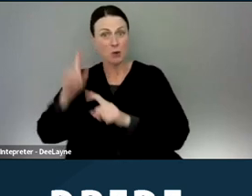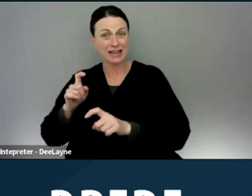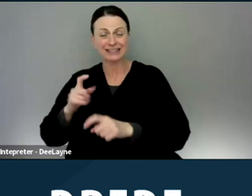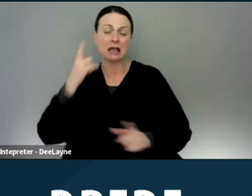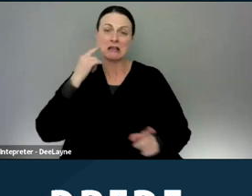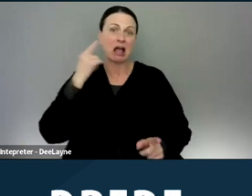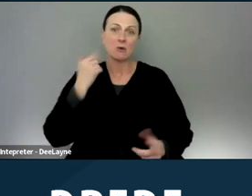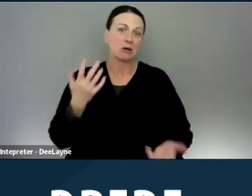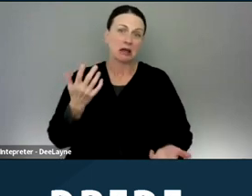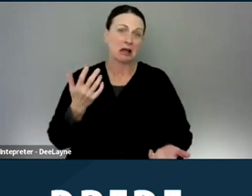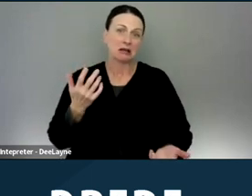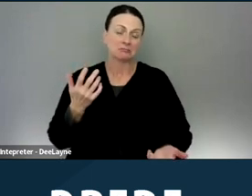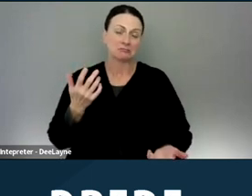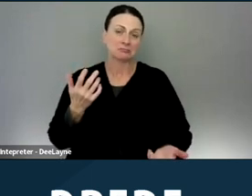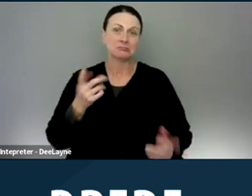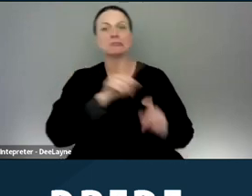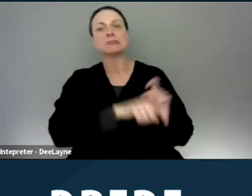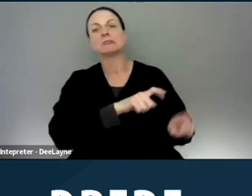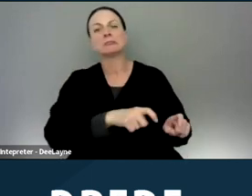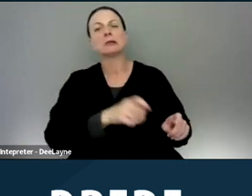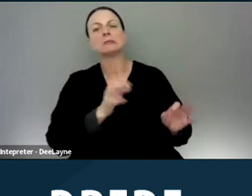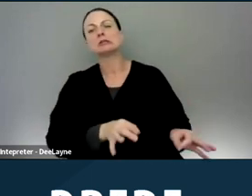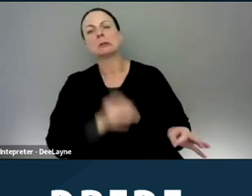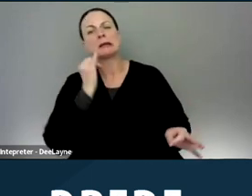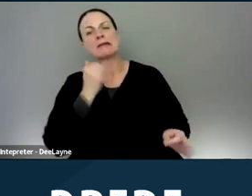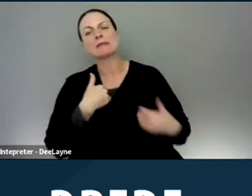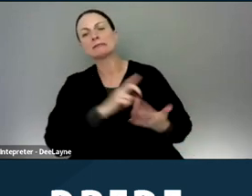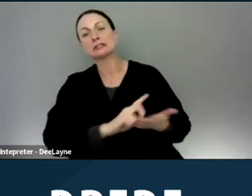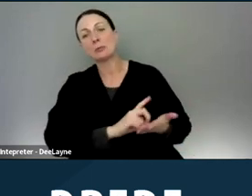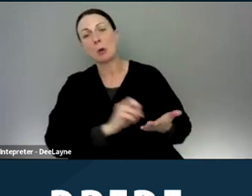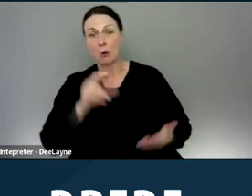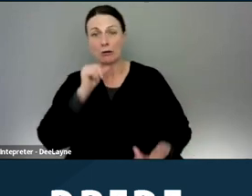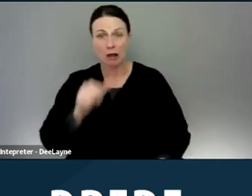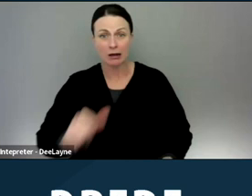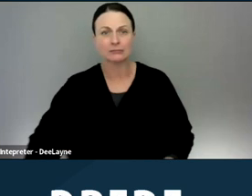to determine whether or not there is discrimination. There is also a lot of housing providers